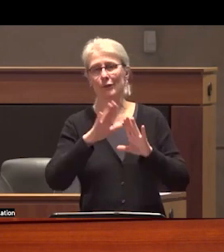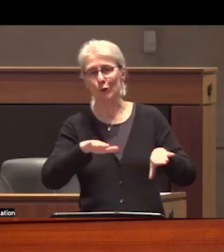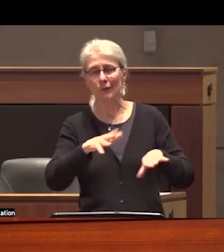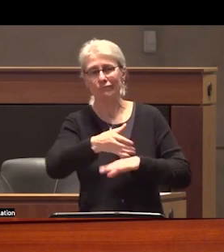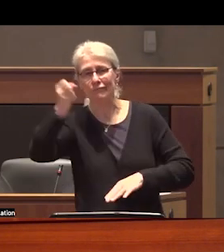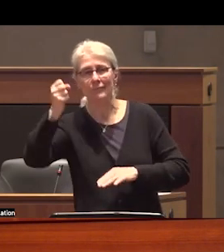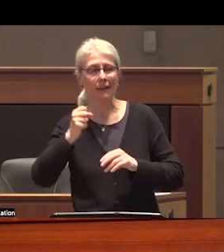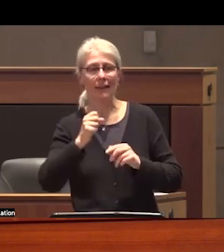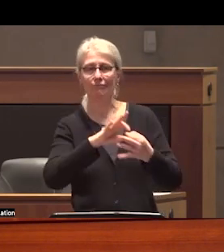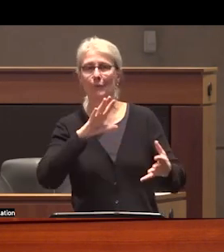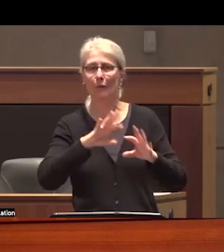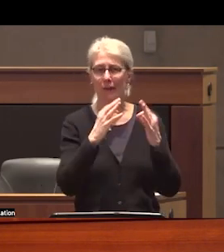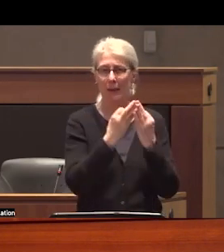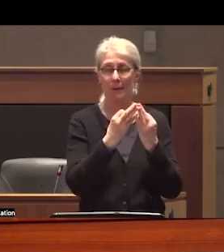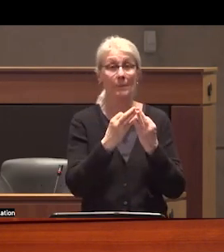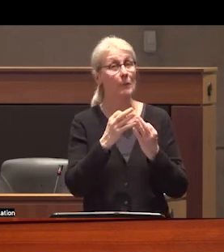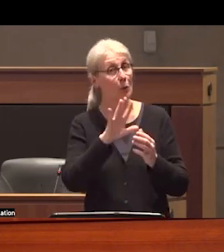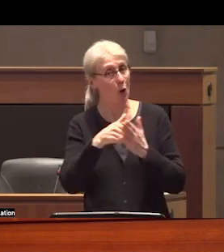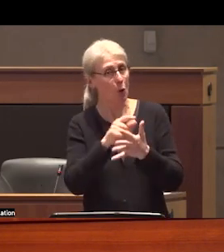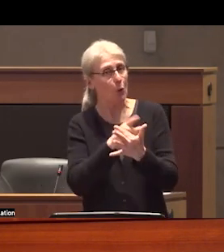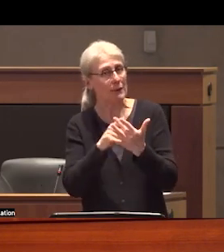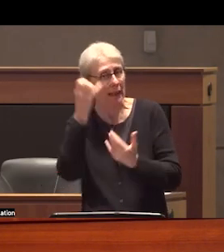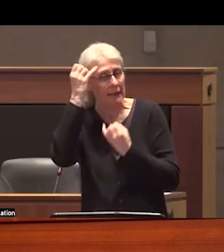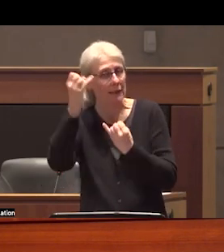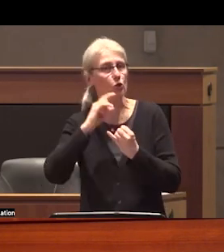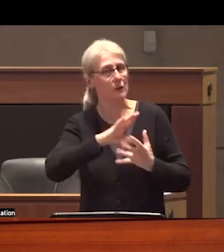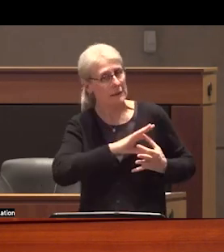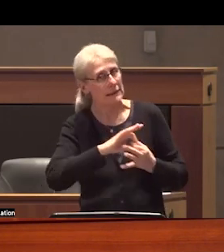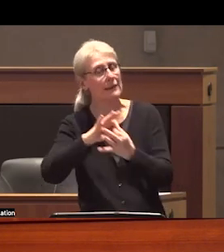and all of this should be happening on route to fully legalizing and regulating the entire drug